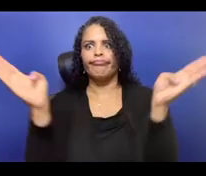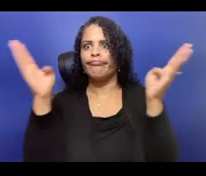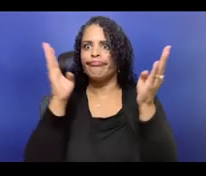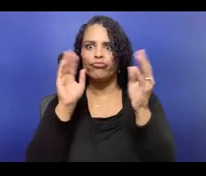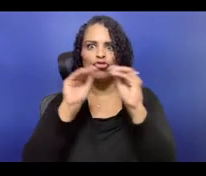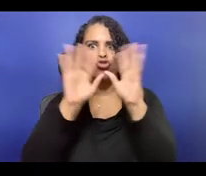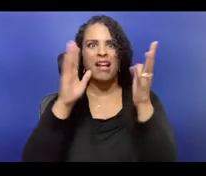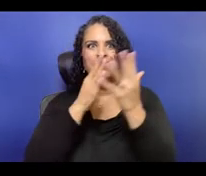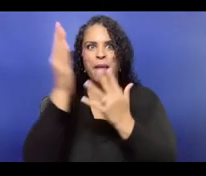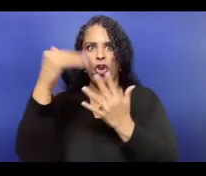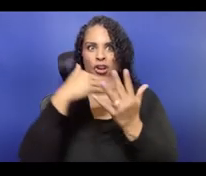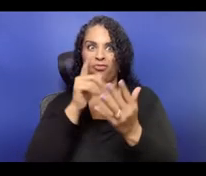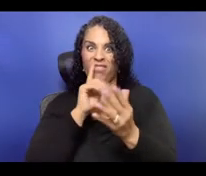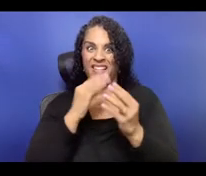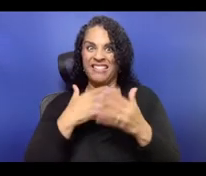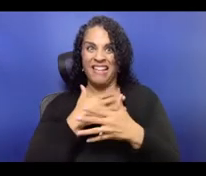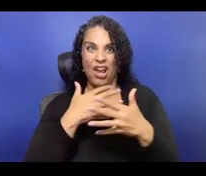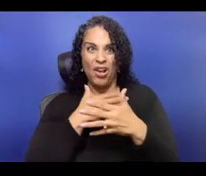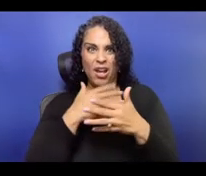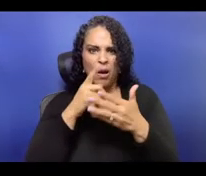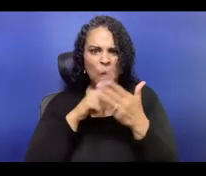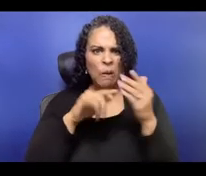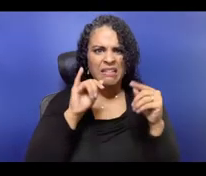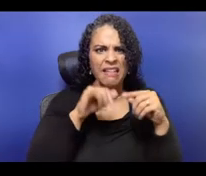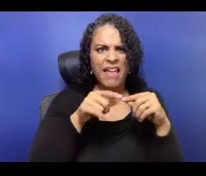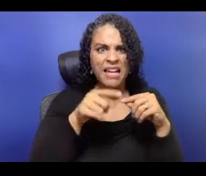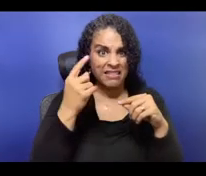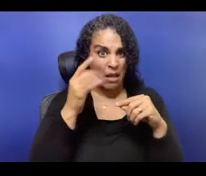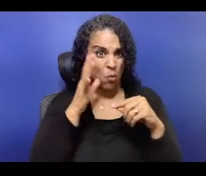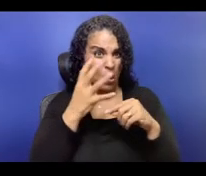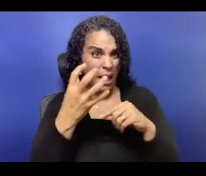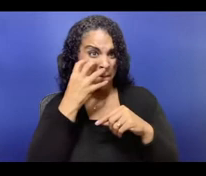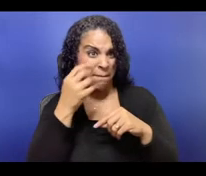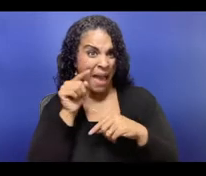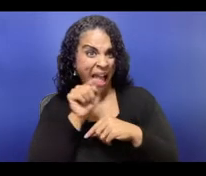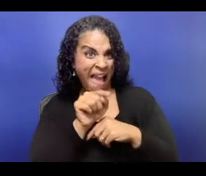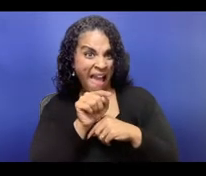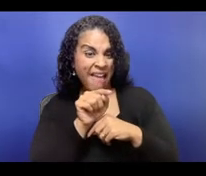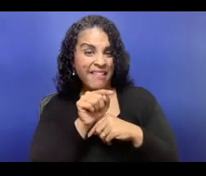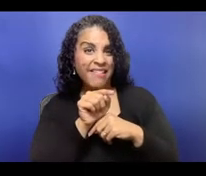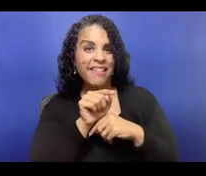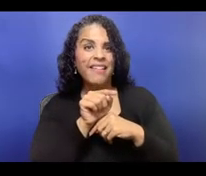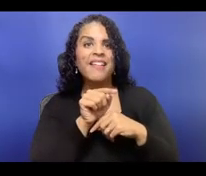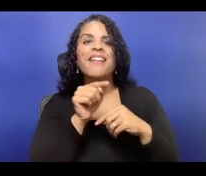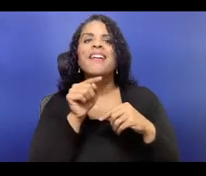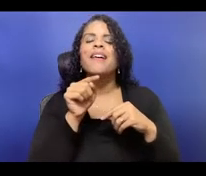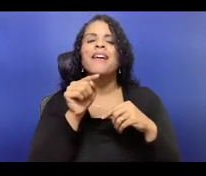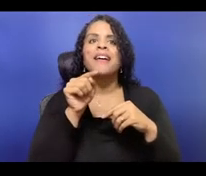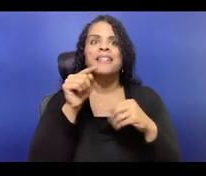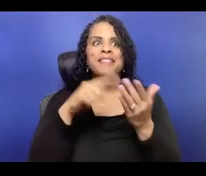that our captioner can keep up with. If we go too fast, please let us know.